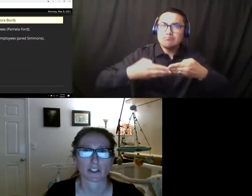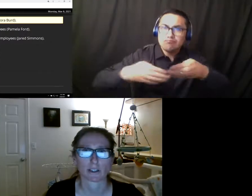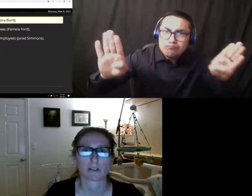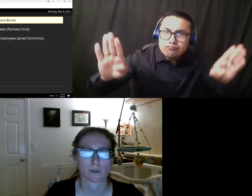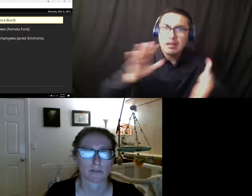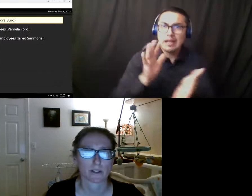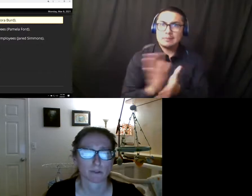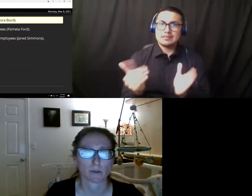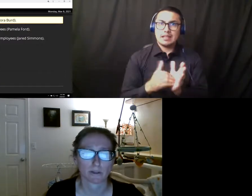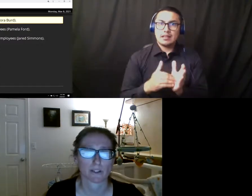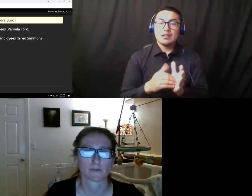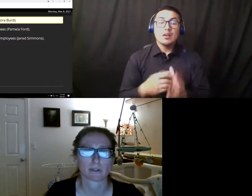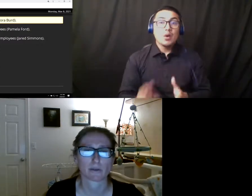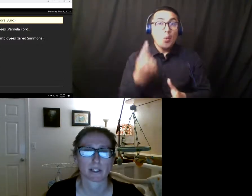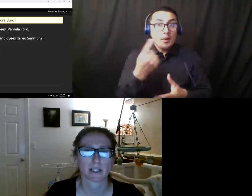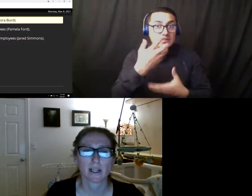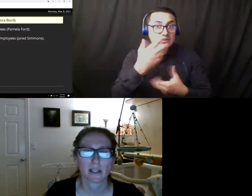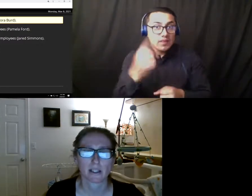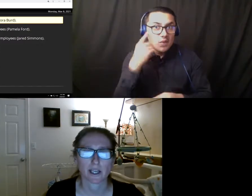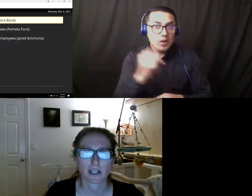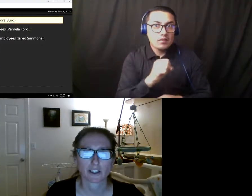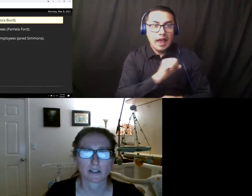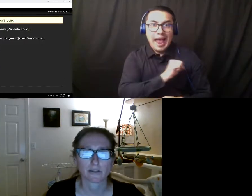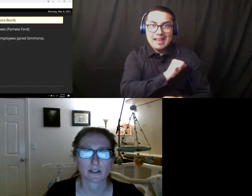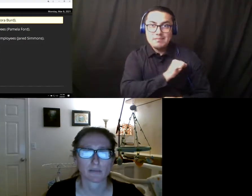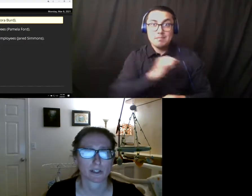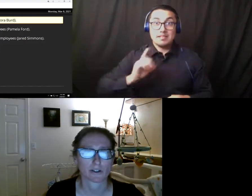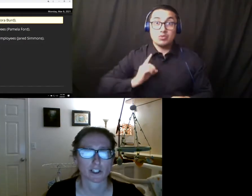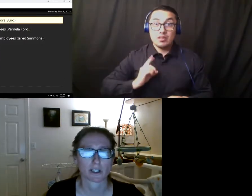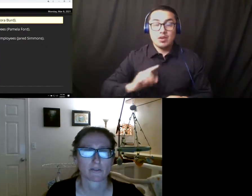is one of the requirements for reopening. And the actions of this Administration have